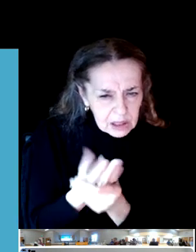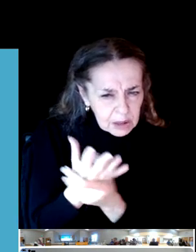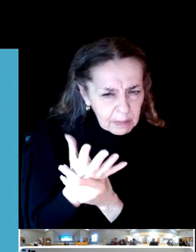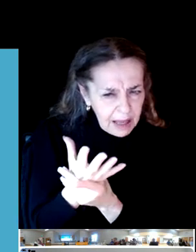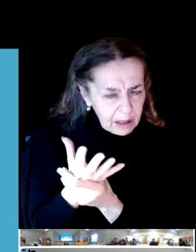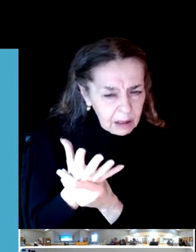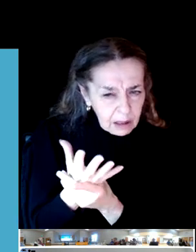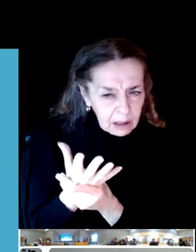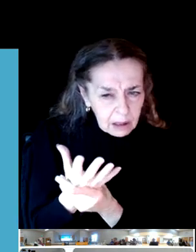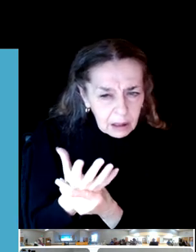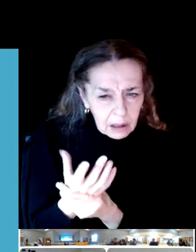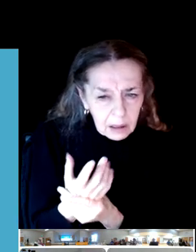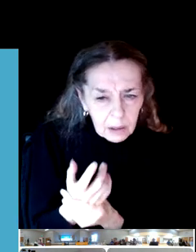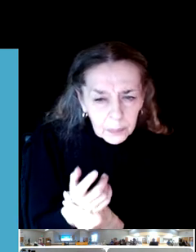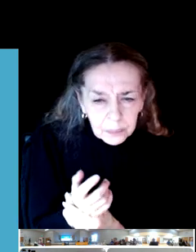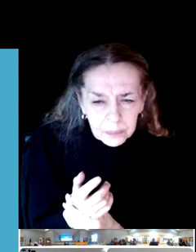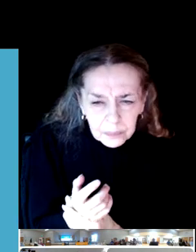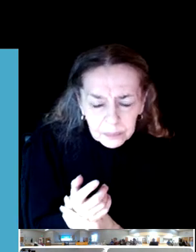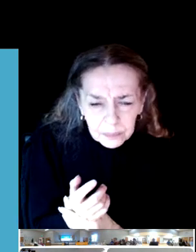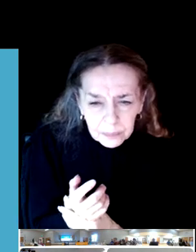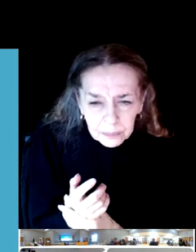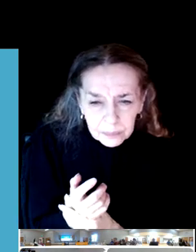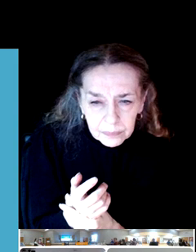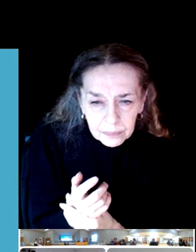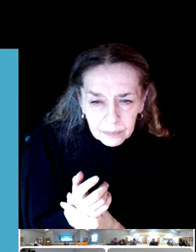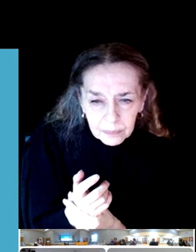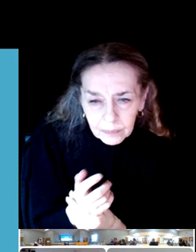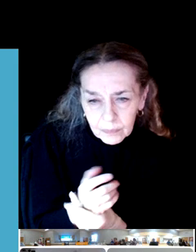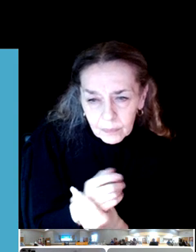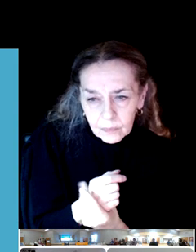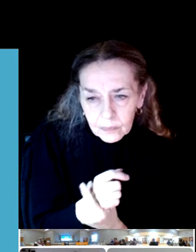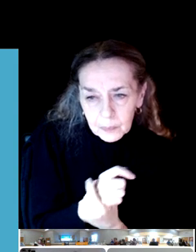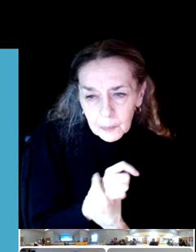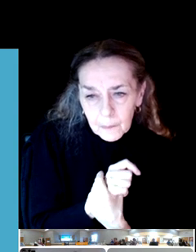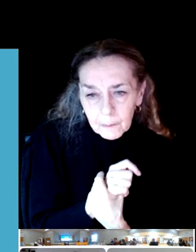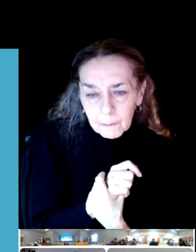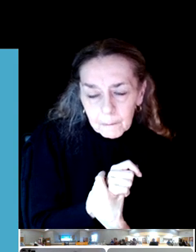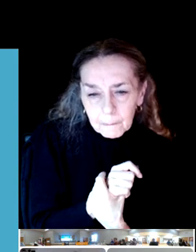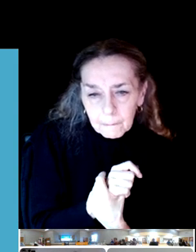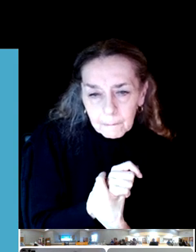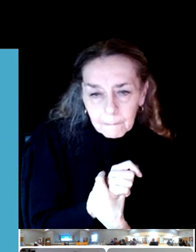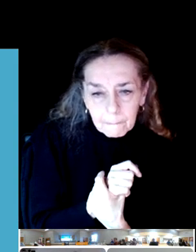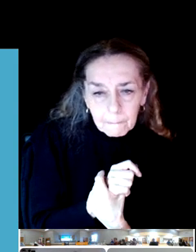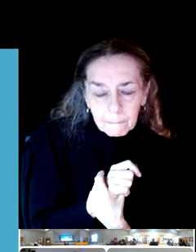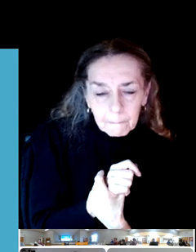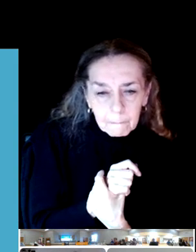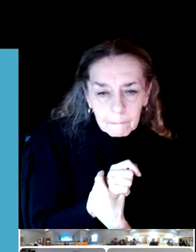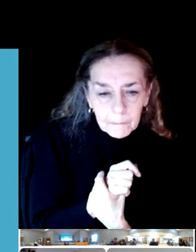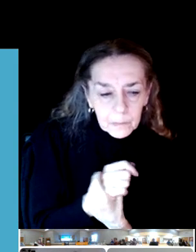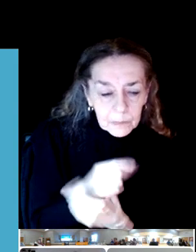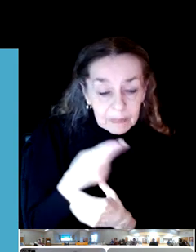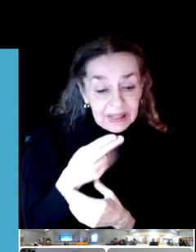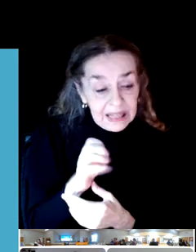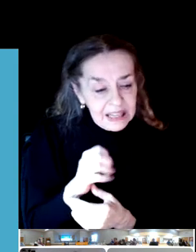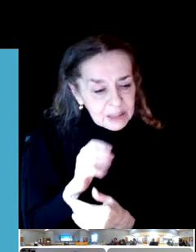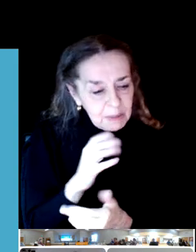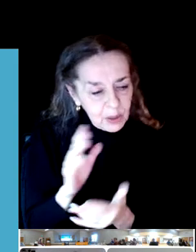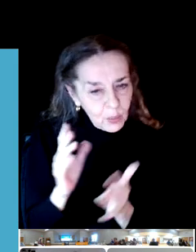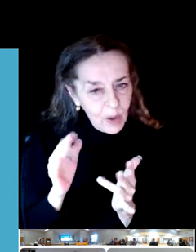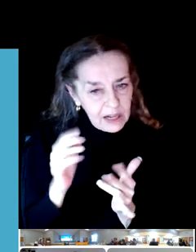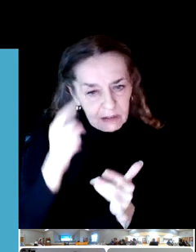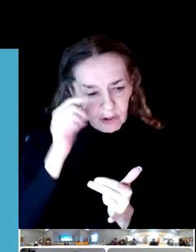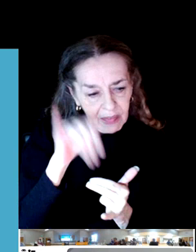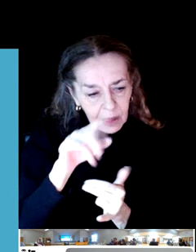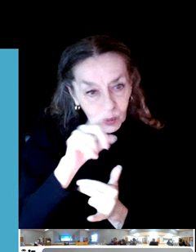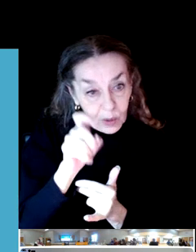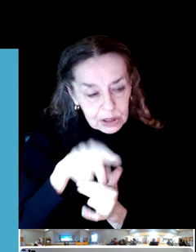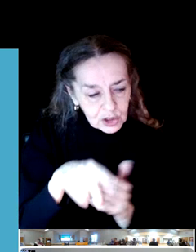This is Eric, he's our parks, planning and facilities director.